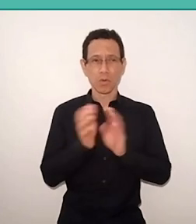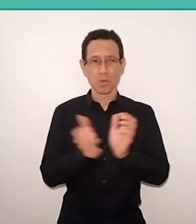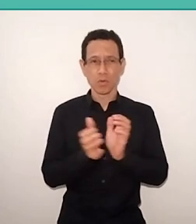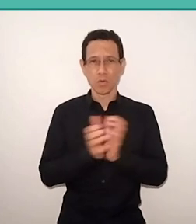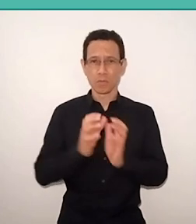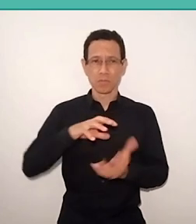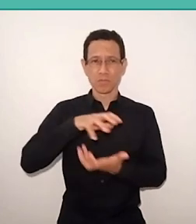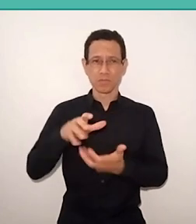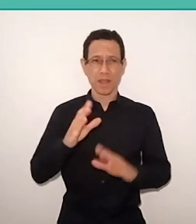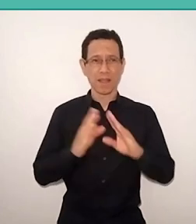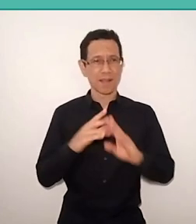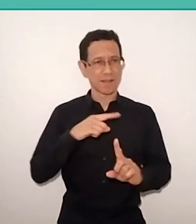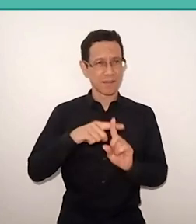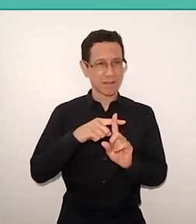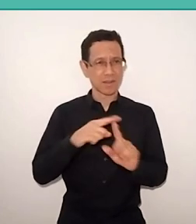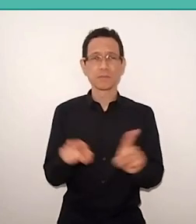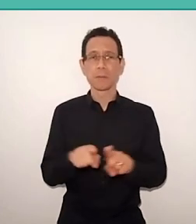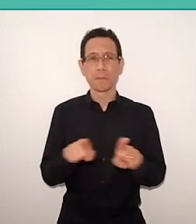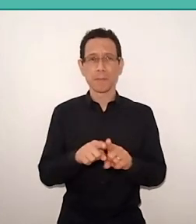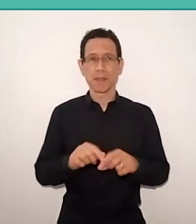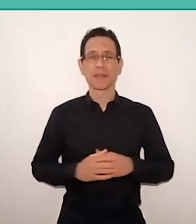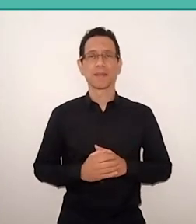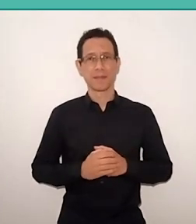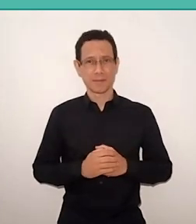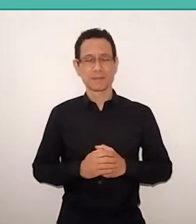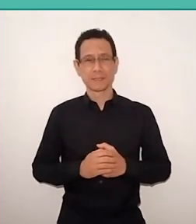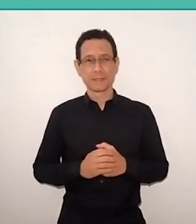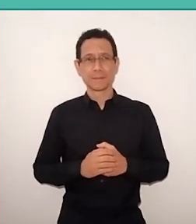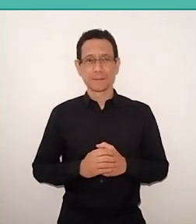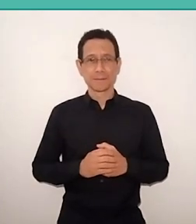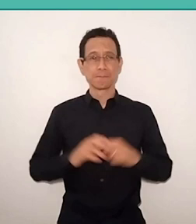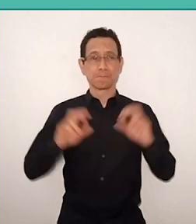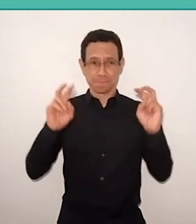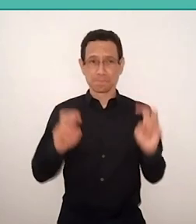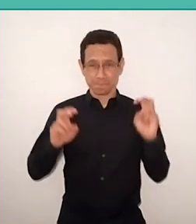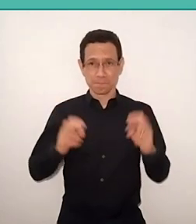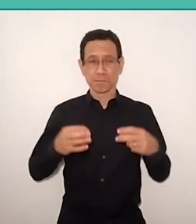and also the question of justice, of equality,